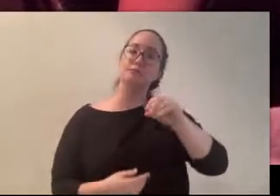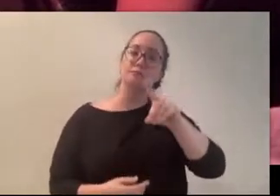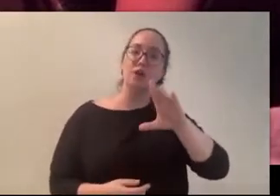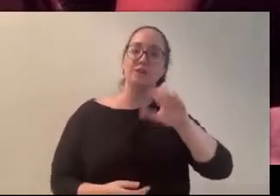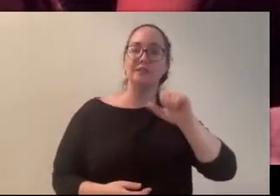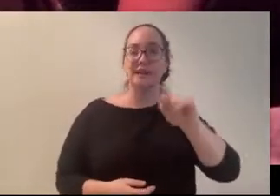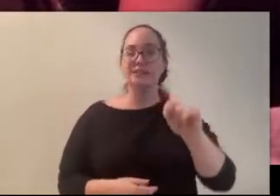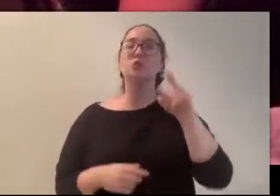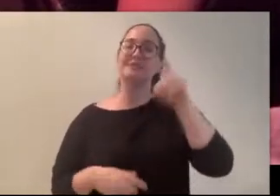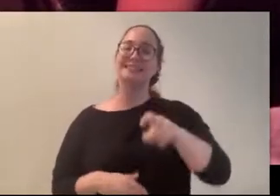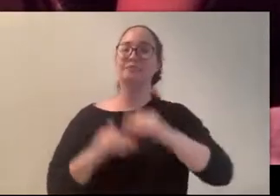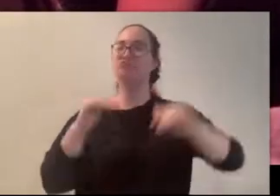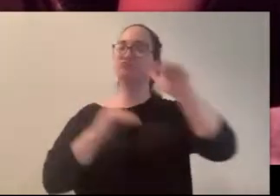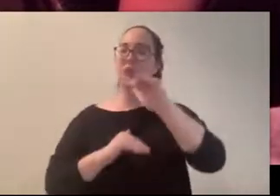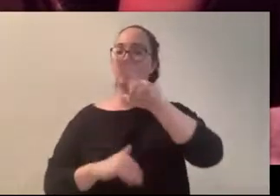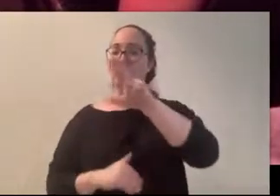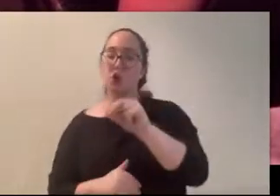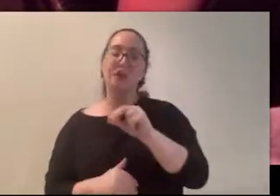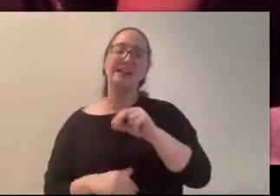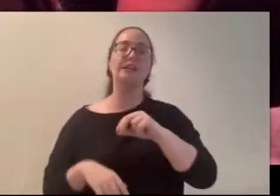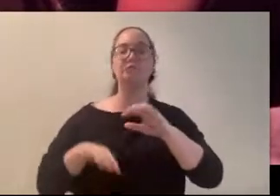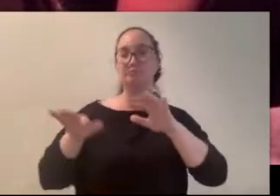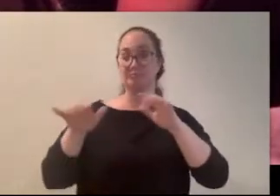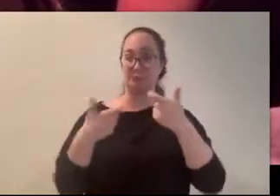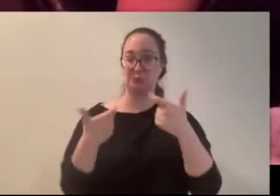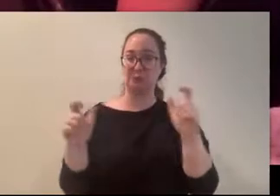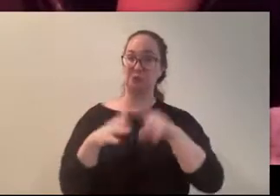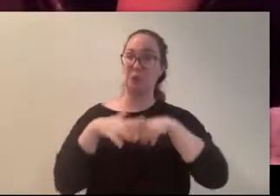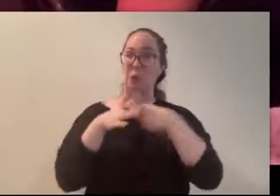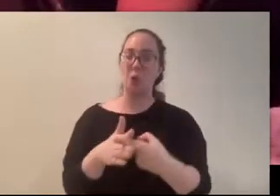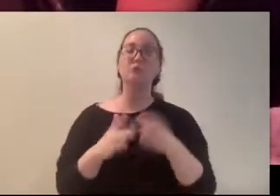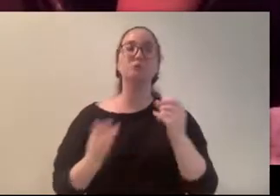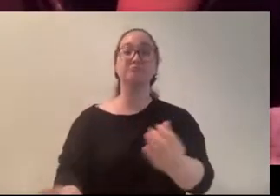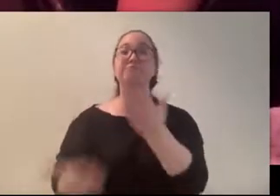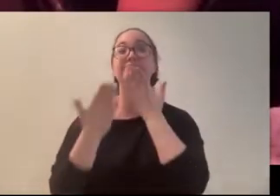So that's a huge start and I want to say thank you to everybody, and so we're going to be releasing